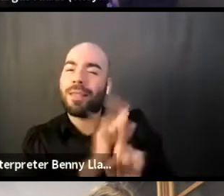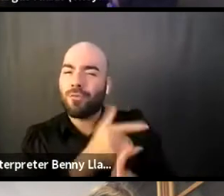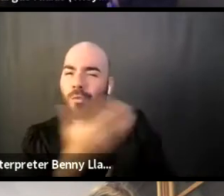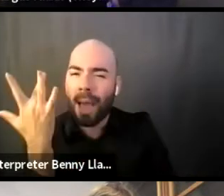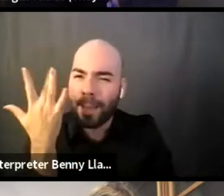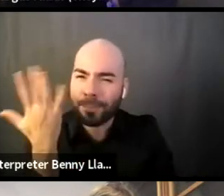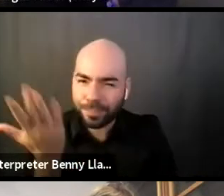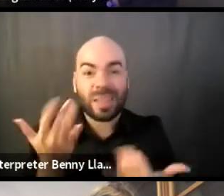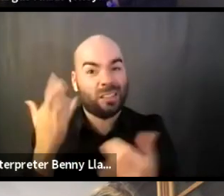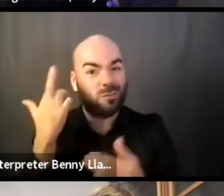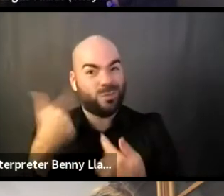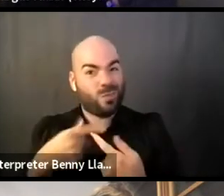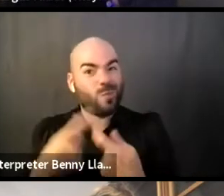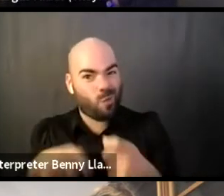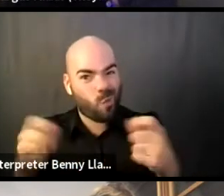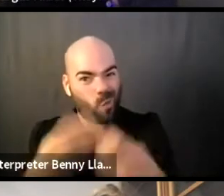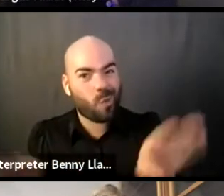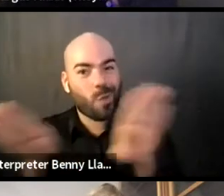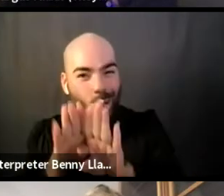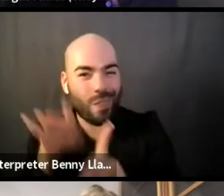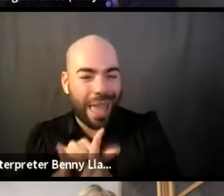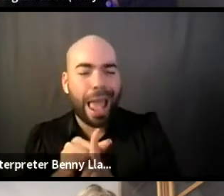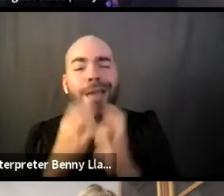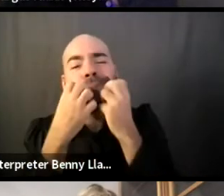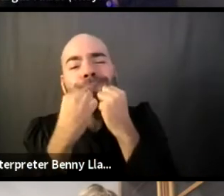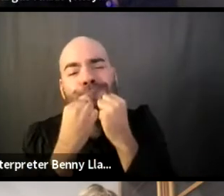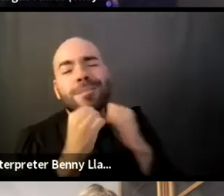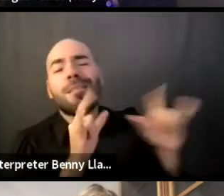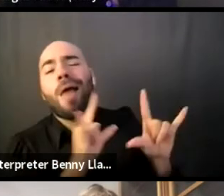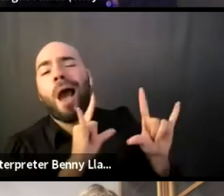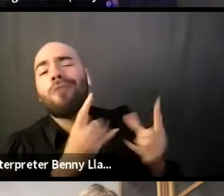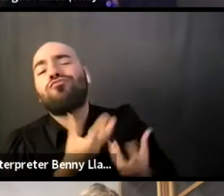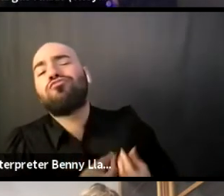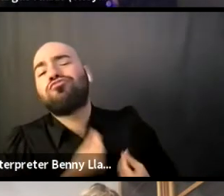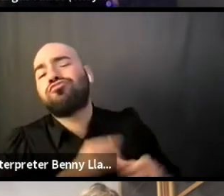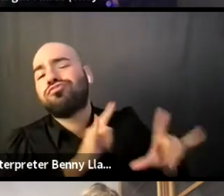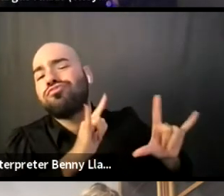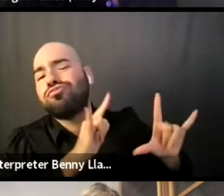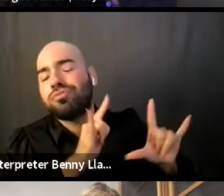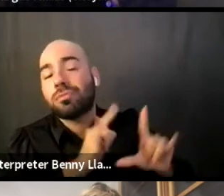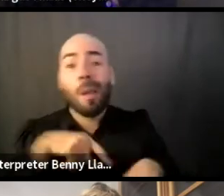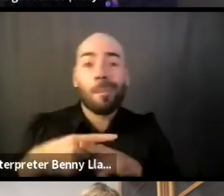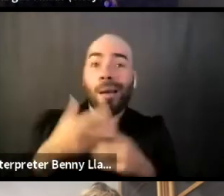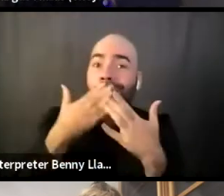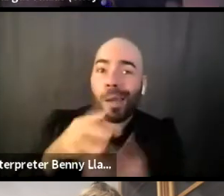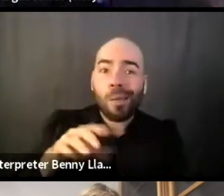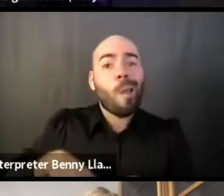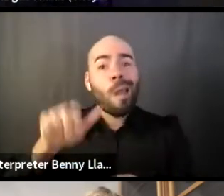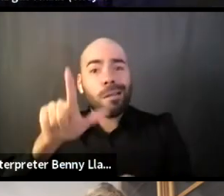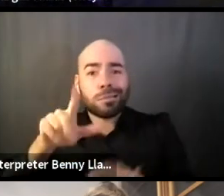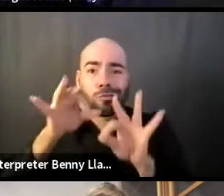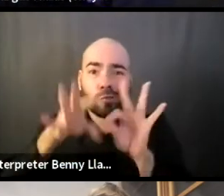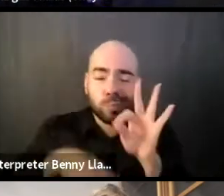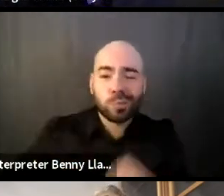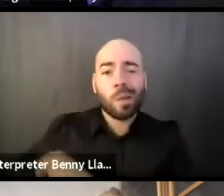I want before we end, I really want to make sure that we thank our ASL interpreters, Valerie Avila,